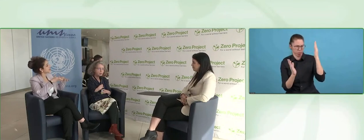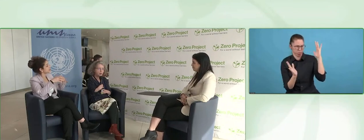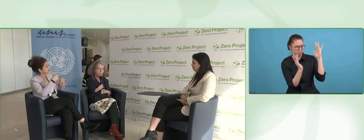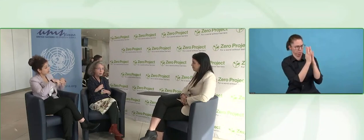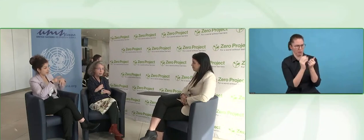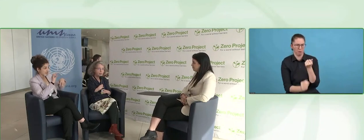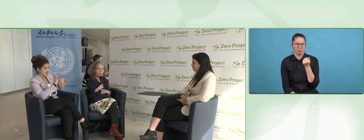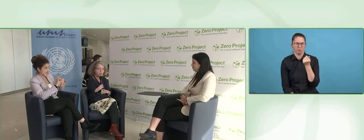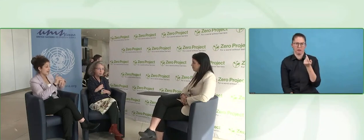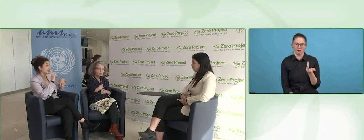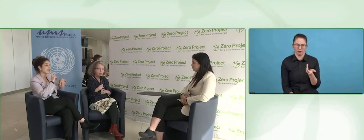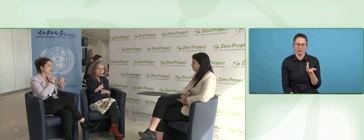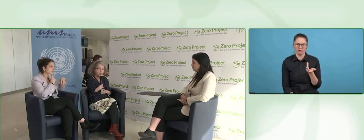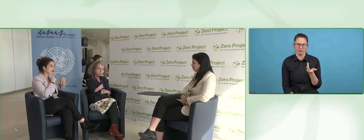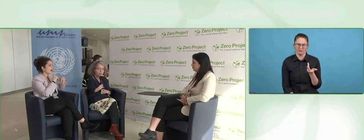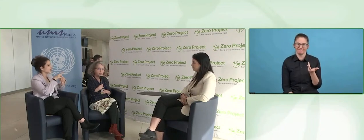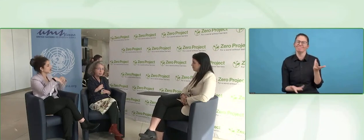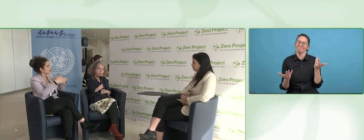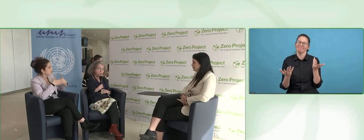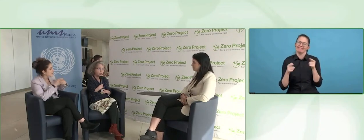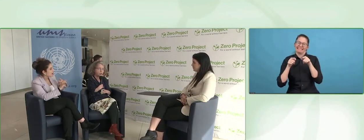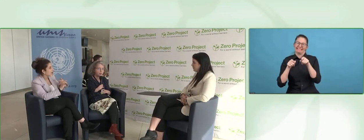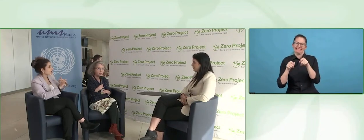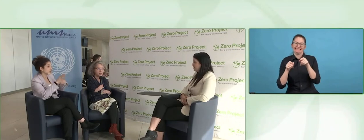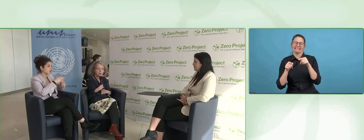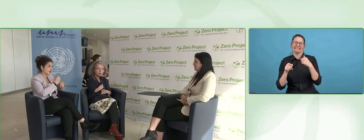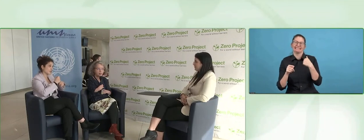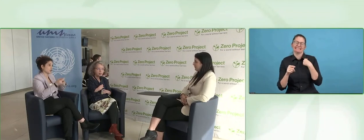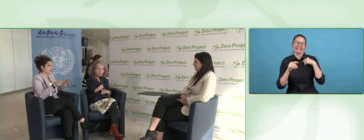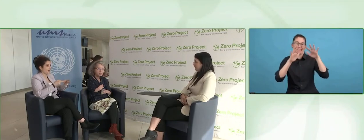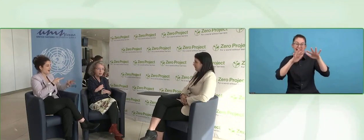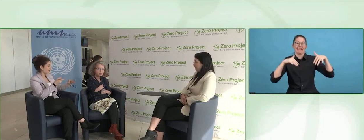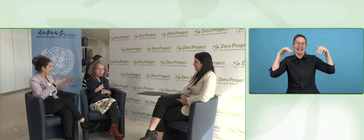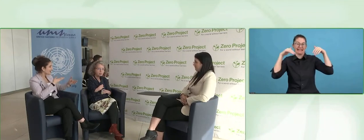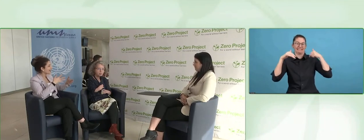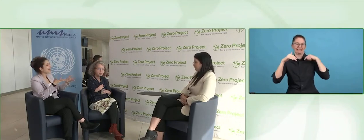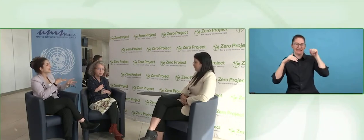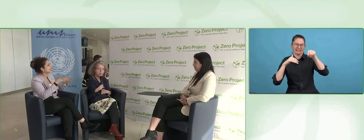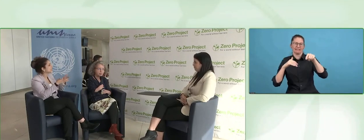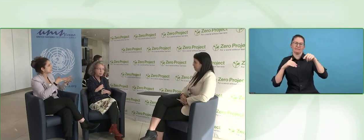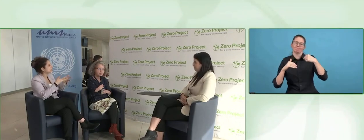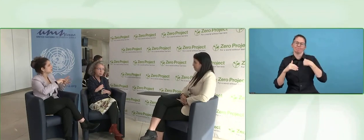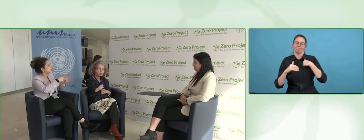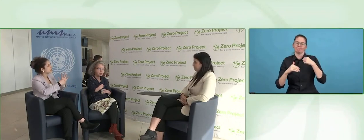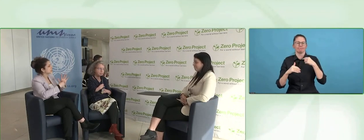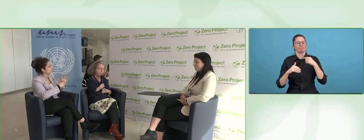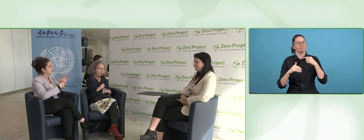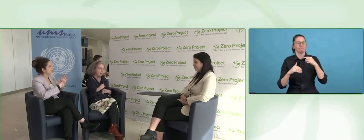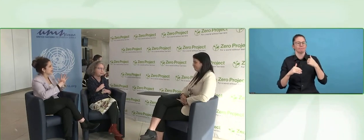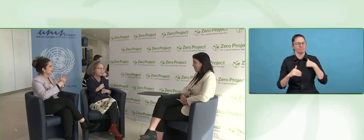You are a mother, have a husband, he has a job. Is it hard being a mother in this political life?